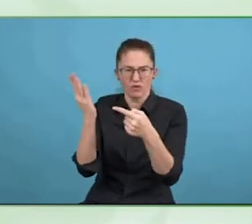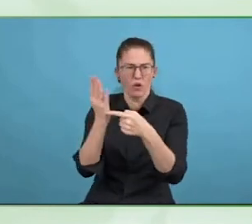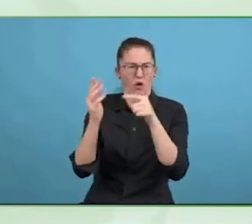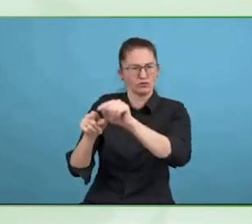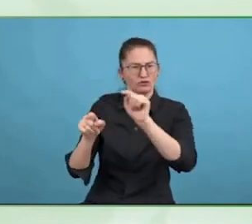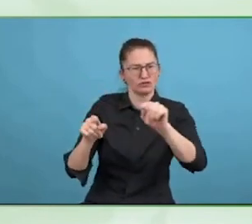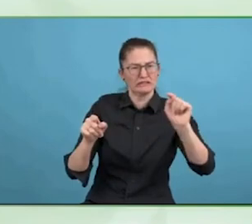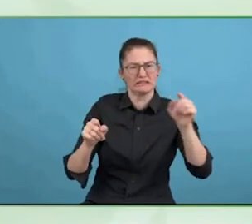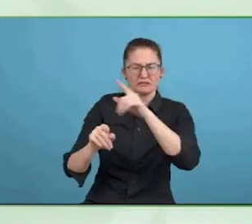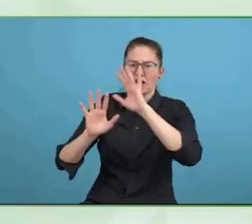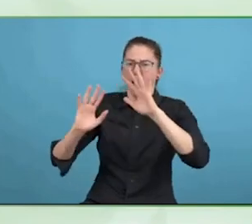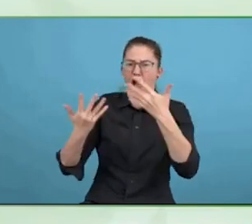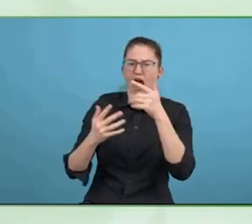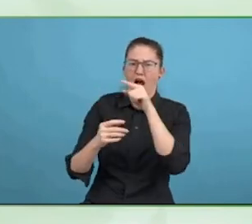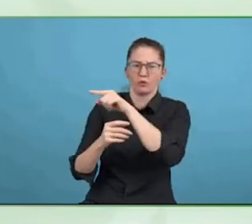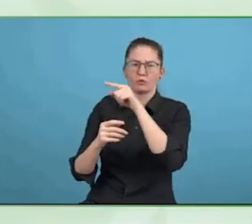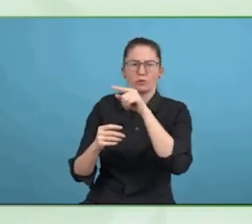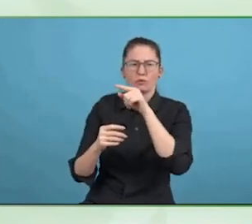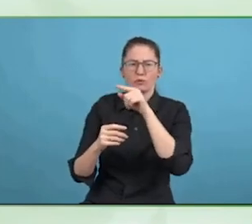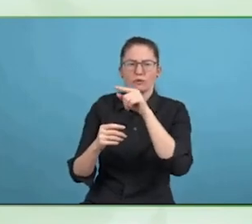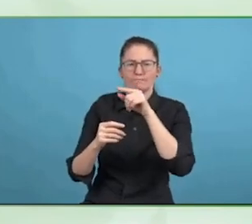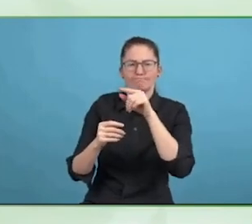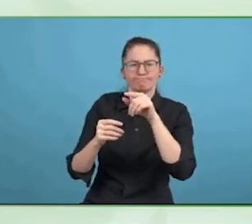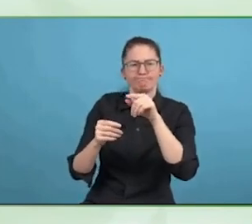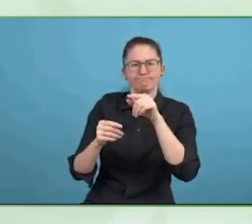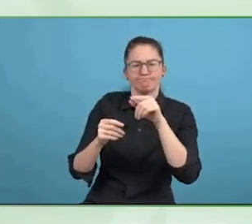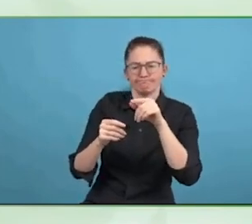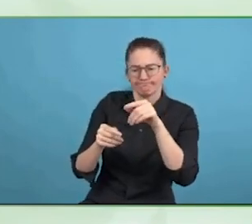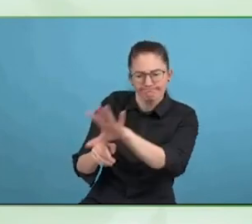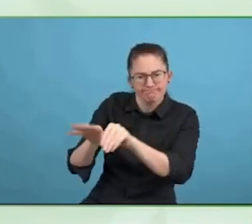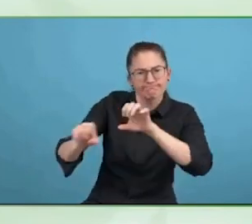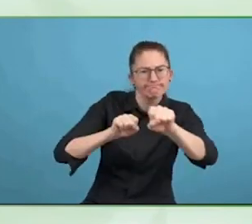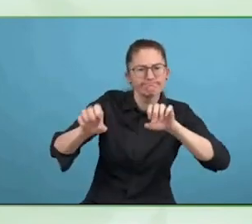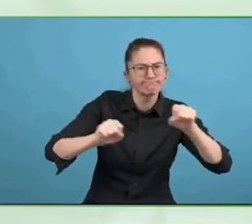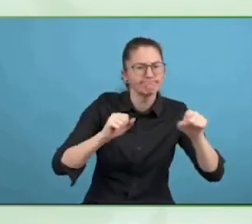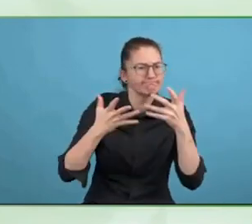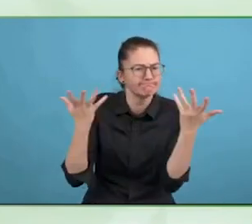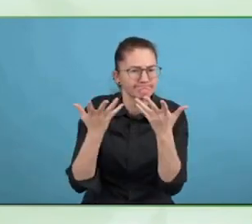First, talking about speech recognition. That is something we are deeply familiar with.